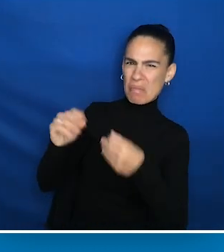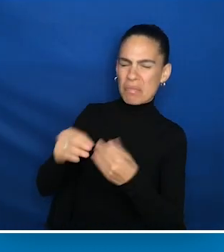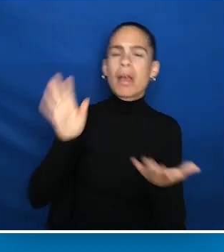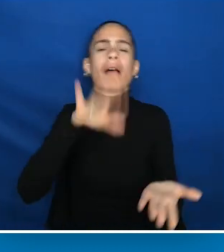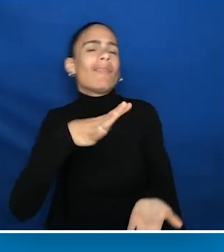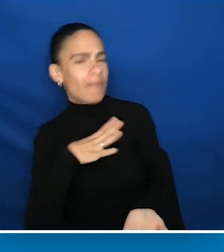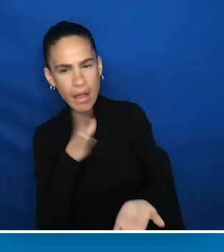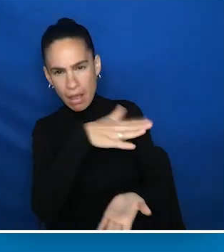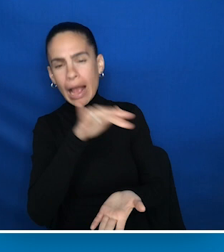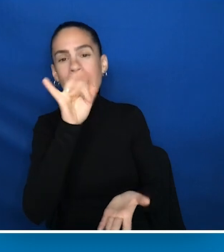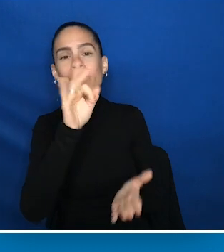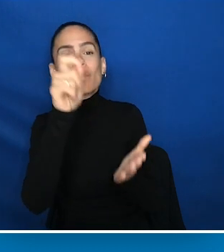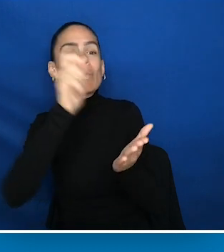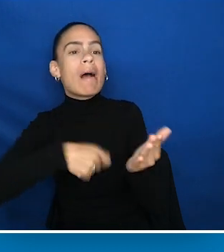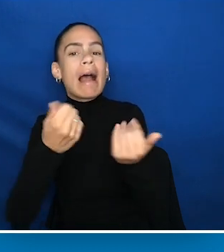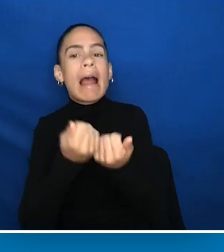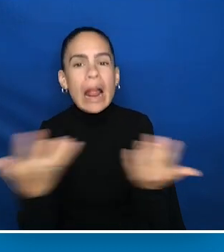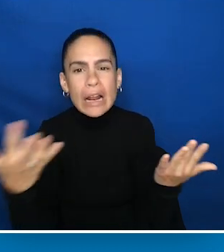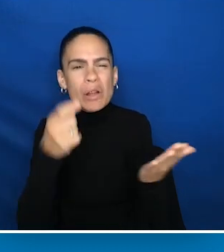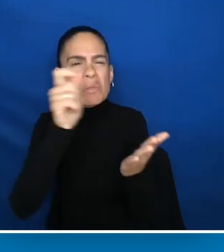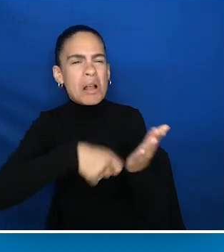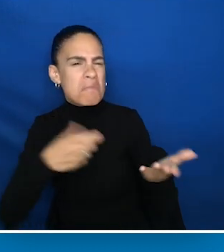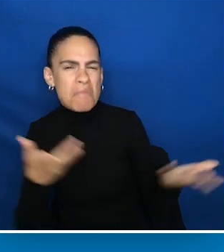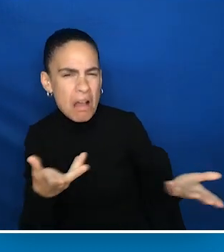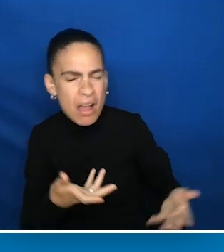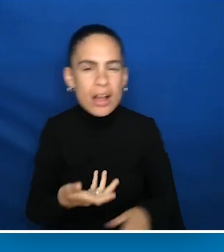If you could write something, you would write anything. What would you write?"